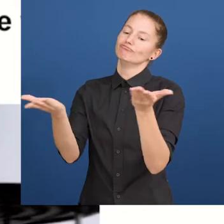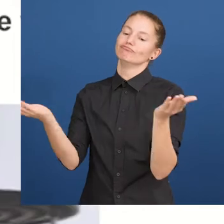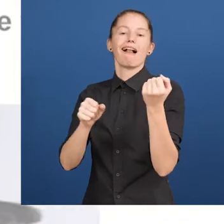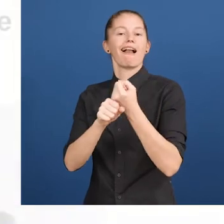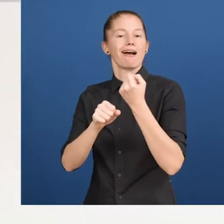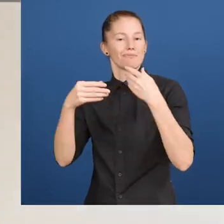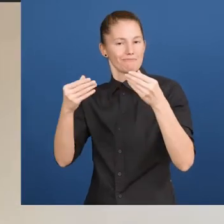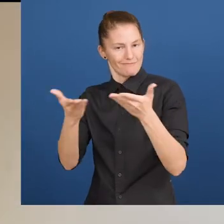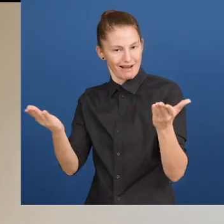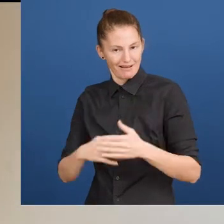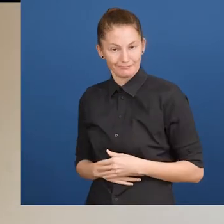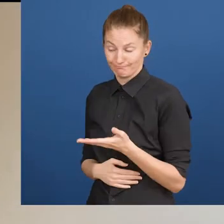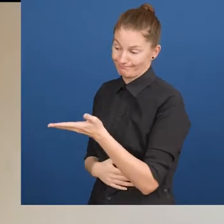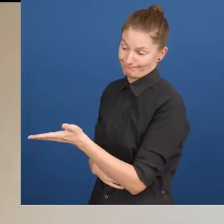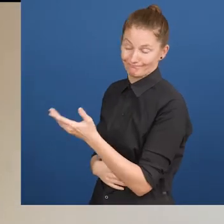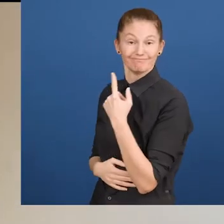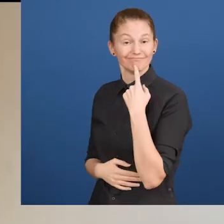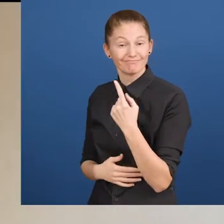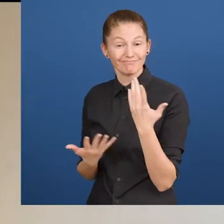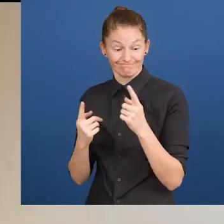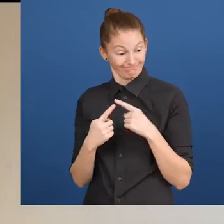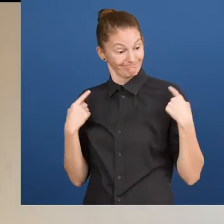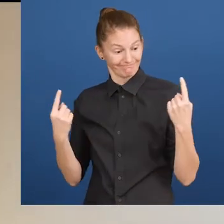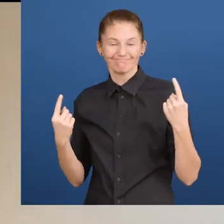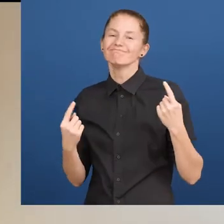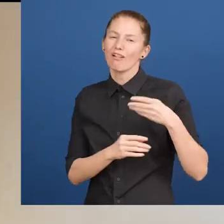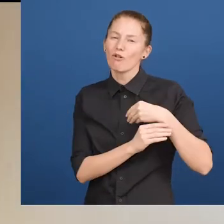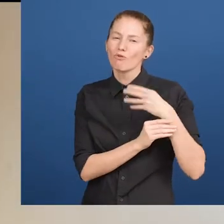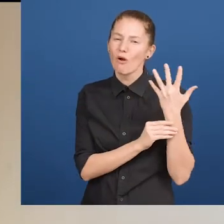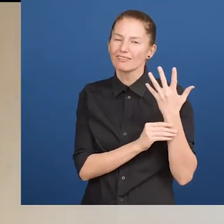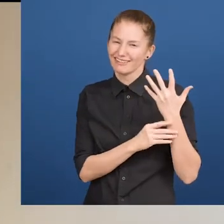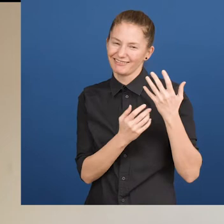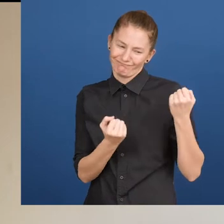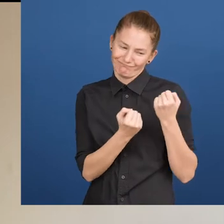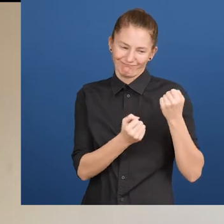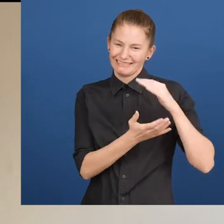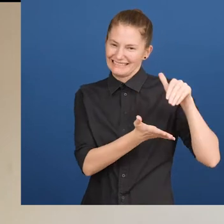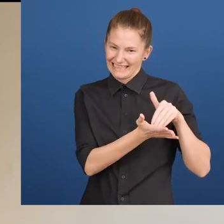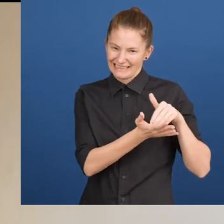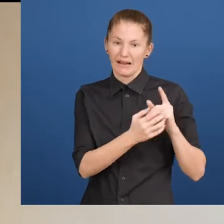Lars Lindberg: "On the behalf of the The Nordic Welfare Centre and the Nordic Labor Market we are extremly proud of this award.